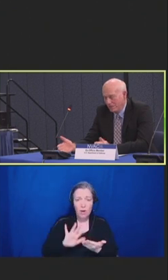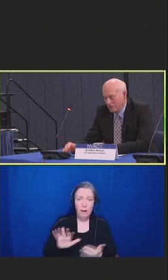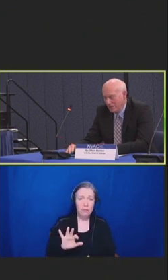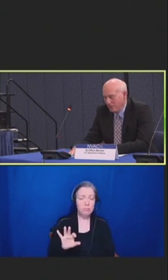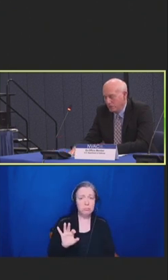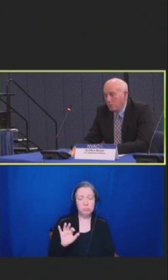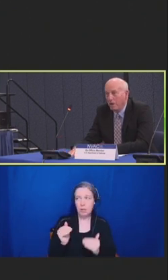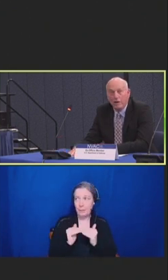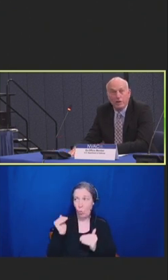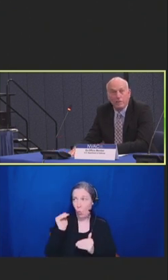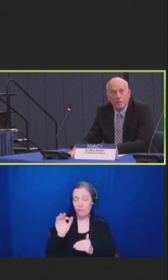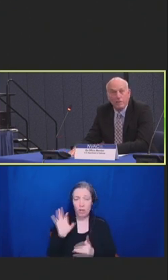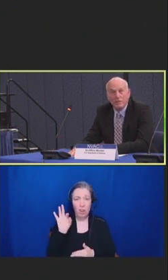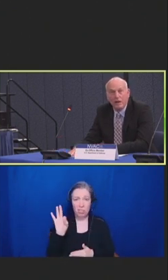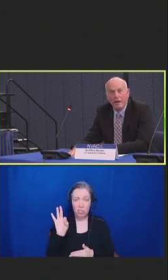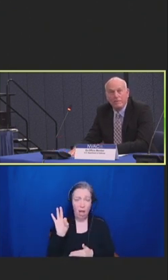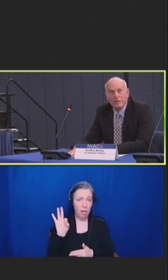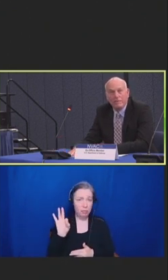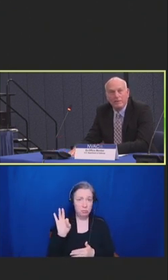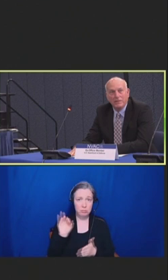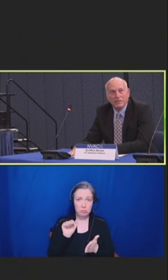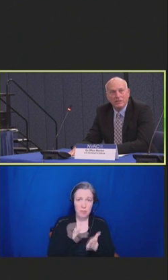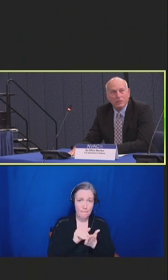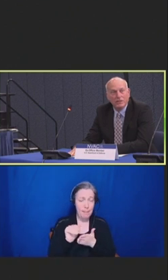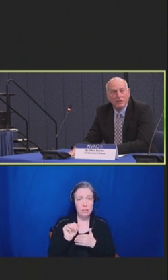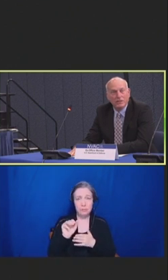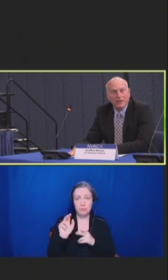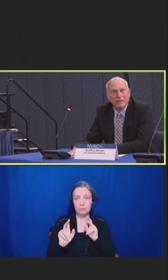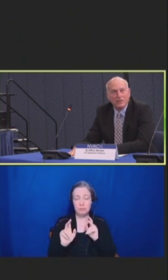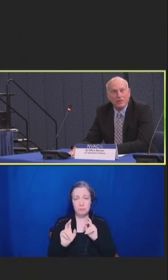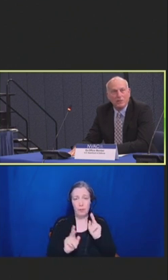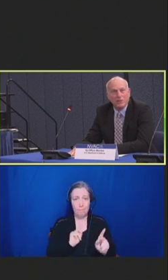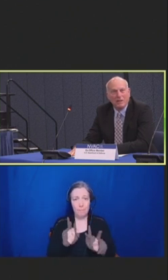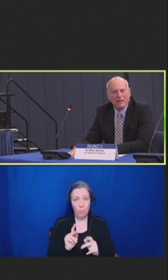Some of those wear uniforms and have different situations that they have to deal with, like